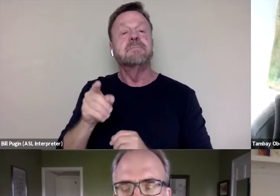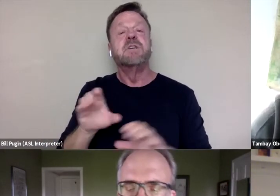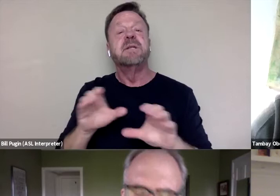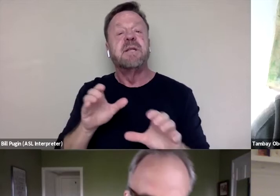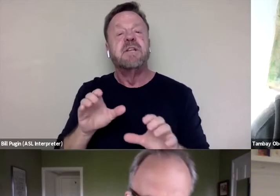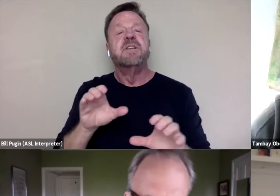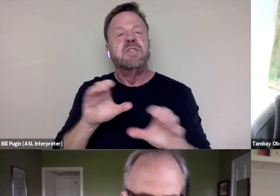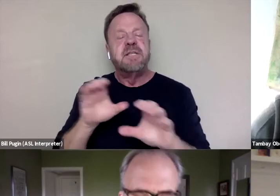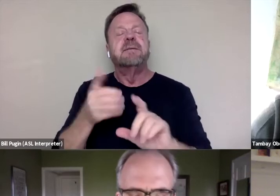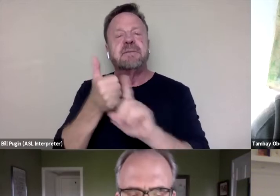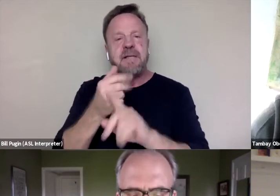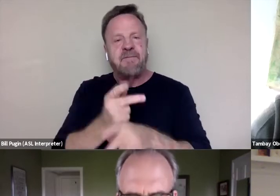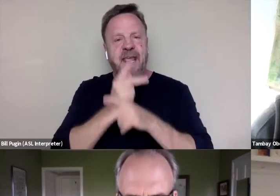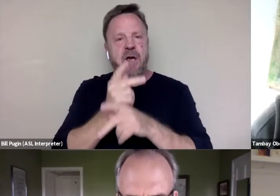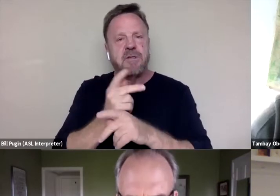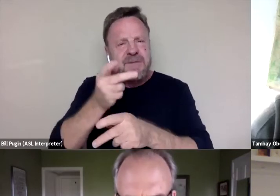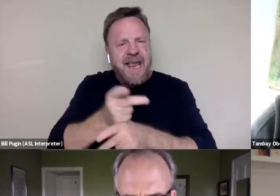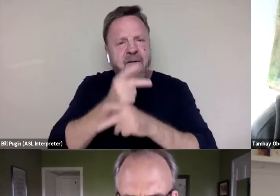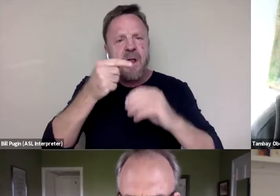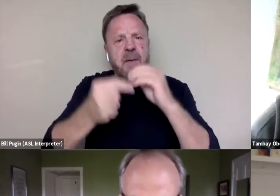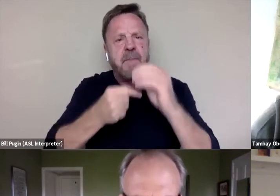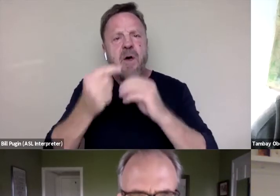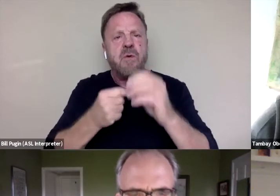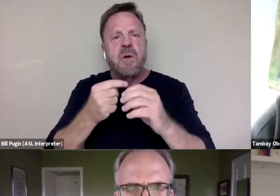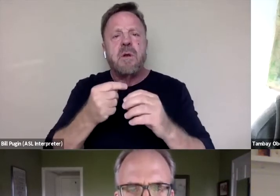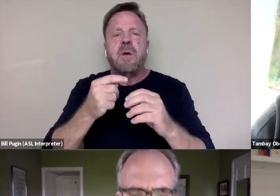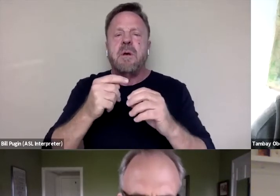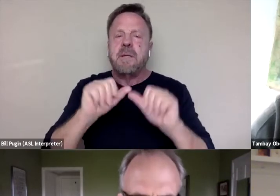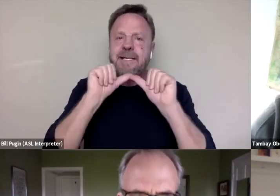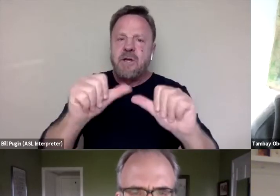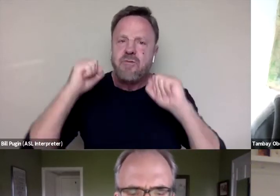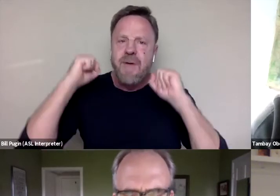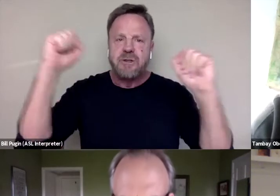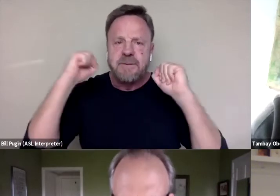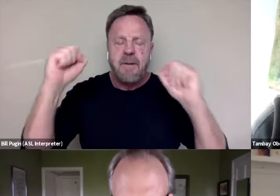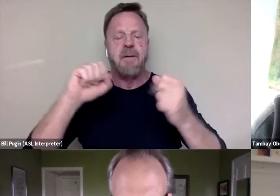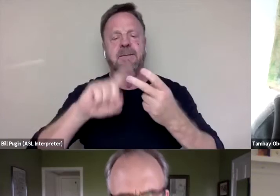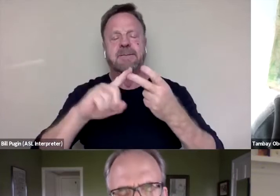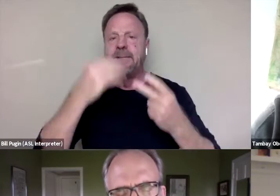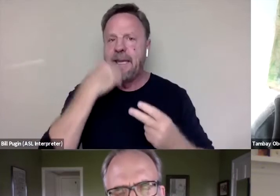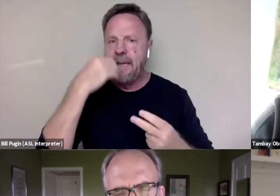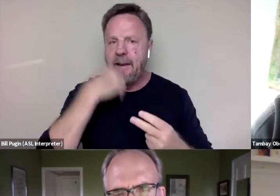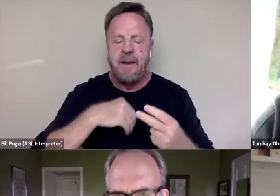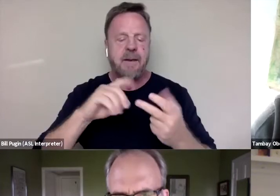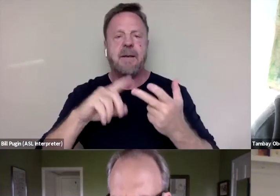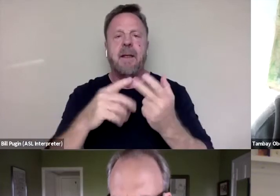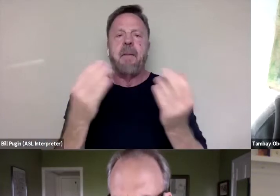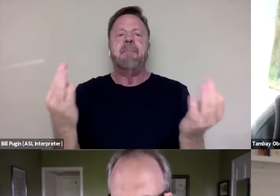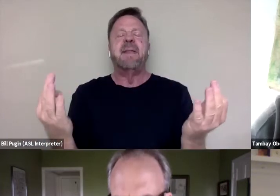She was very careful about keeping her exercise routine, her eating, a meditation, and that helped.